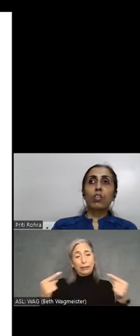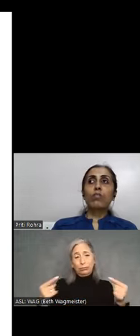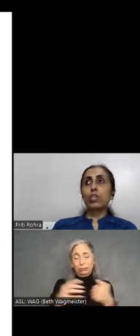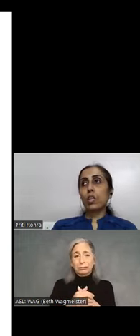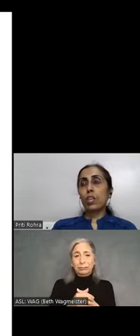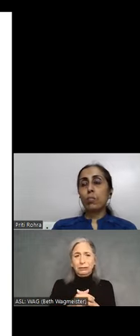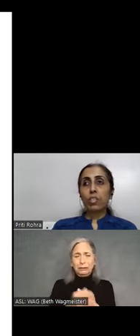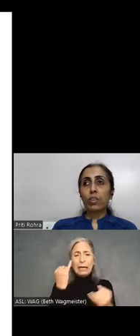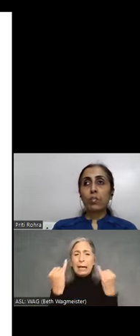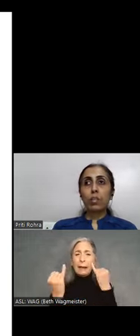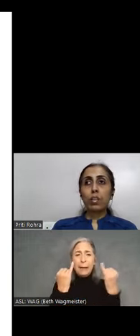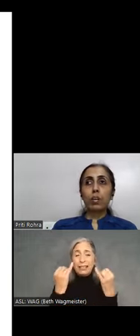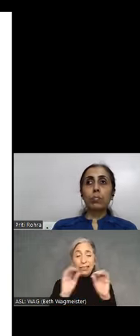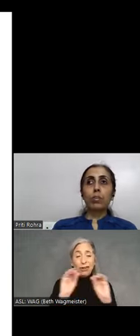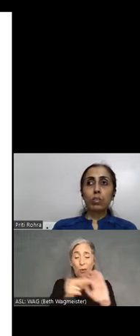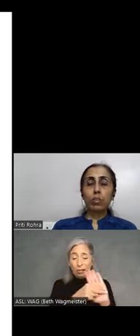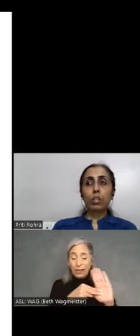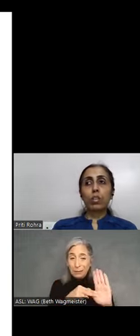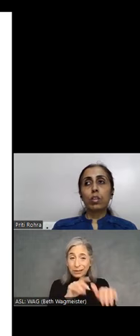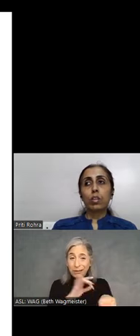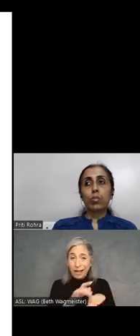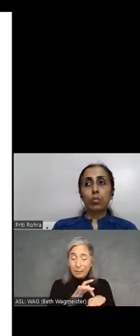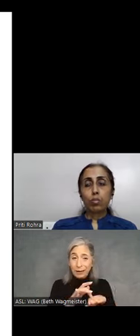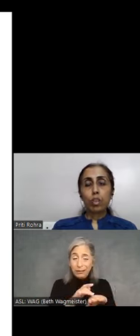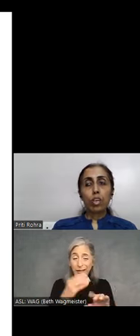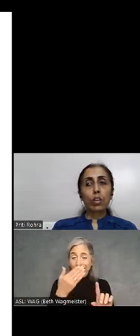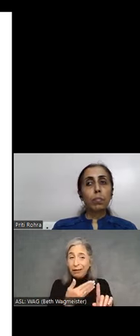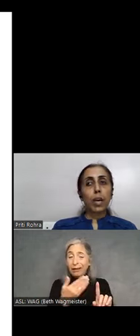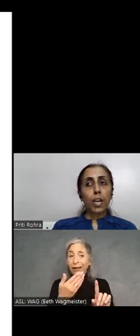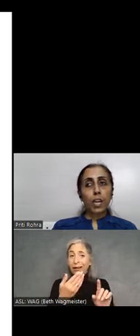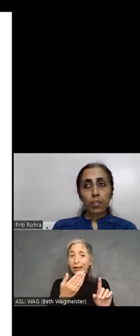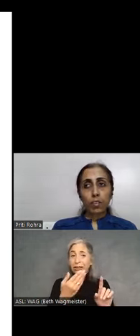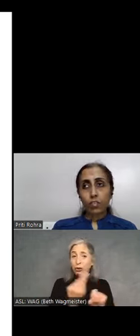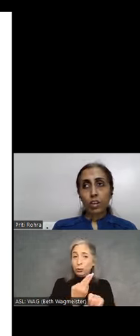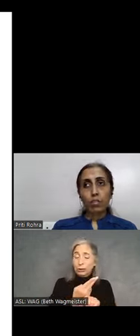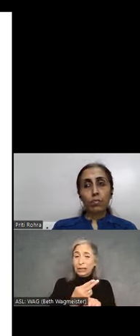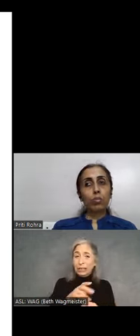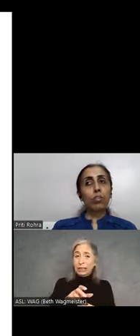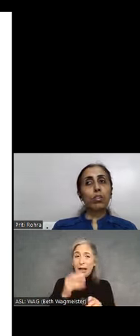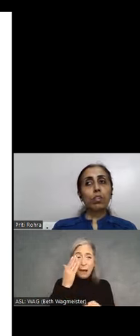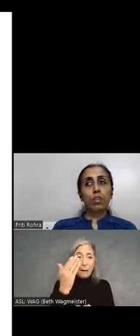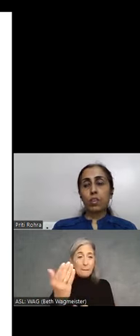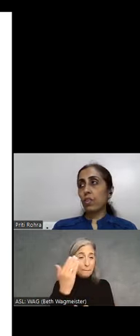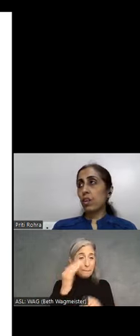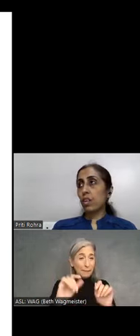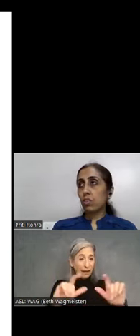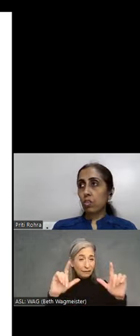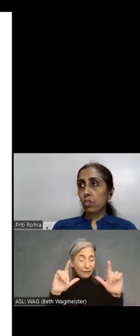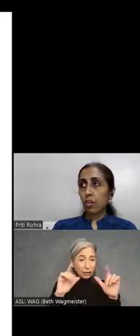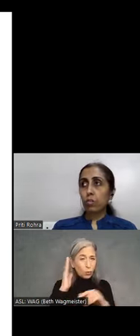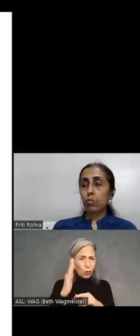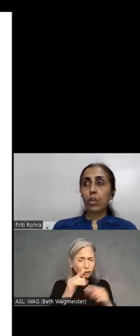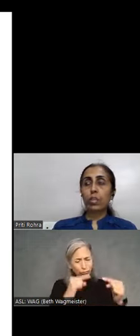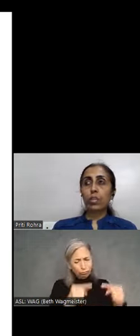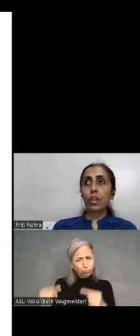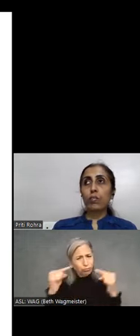visual labels available, a person who is using a magnifier would definitely struggle to understand